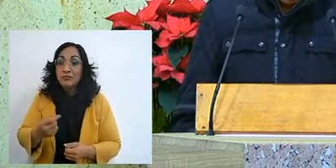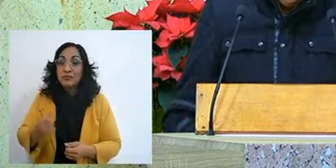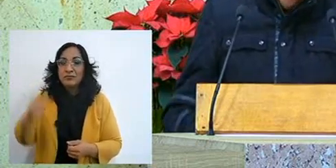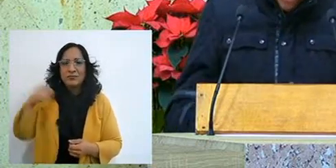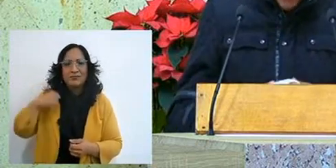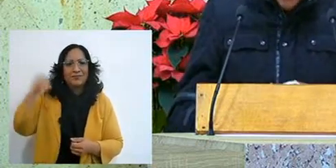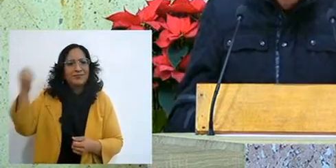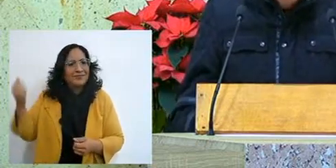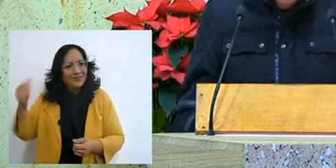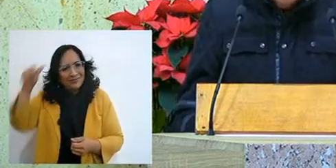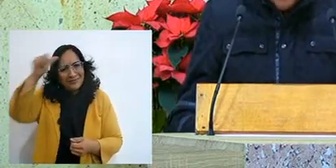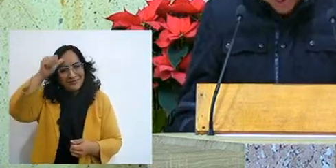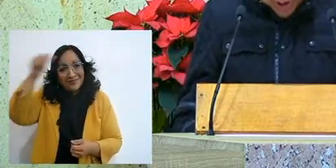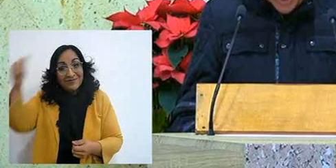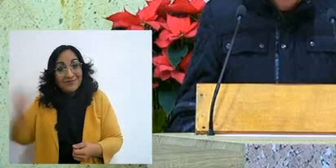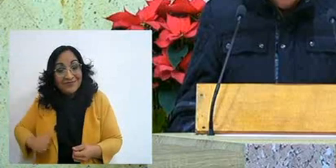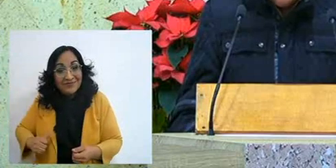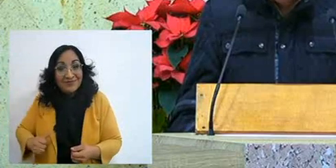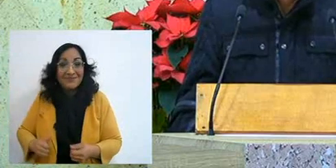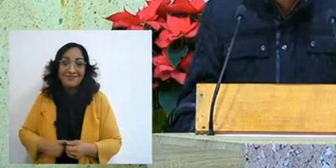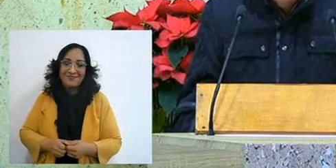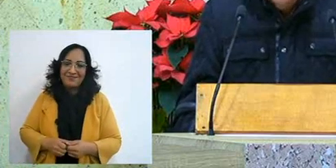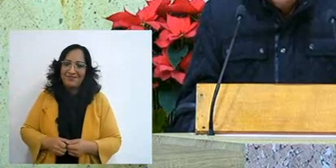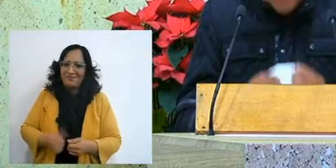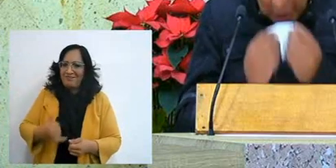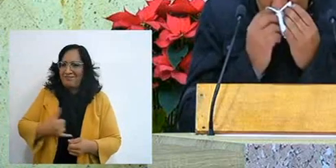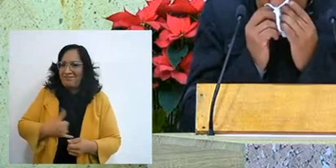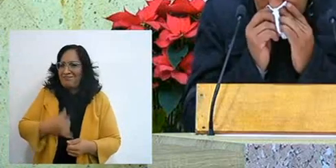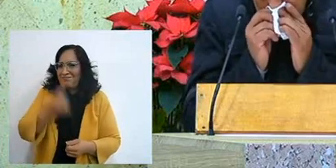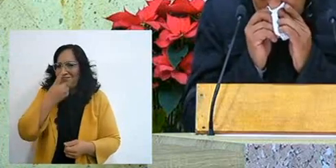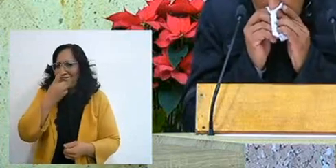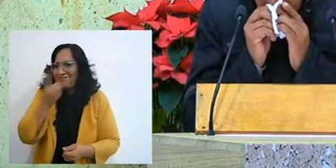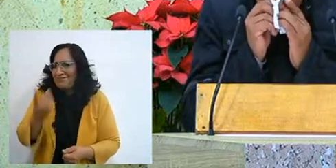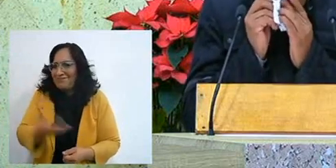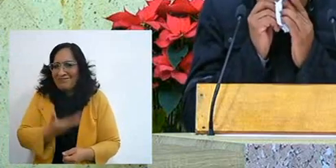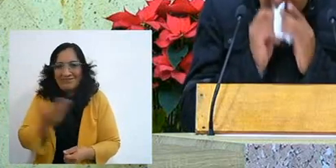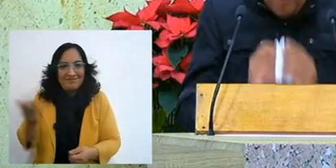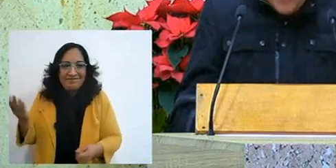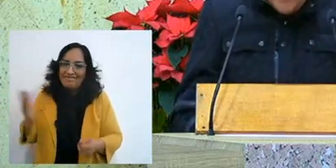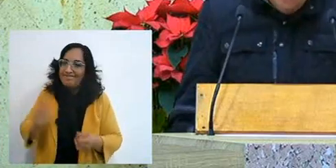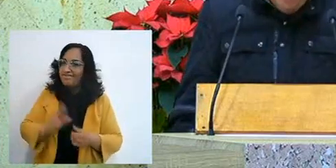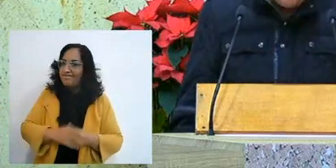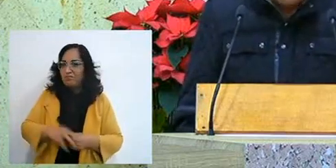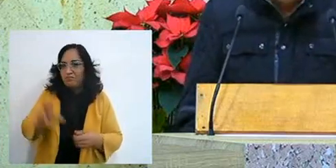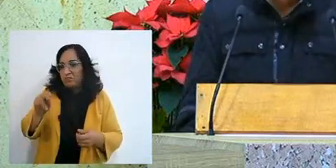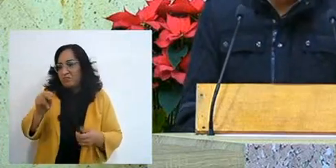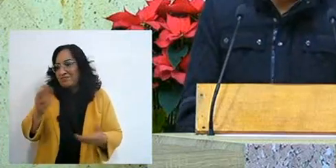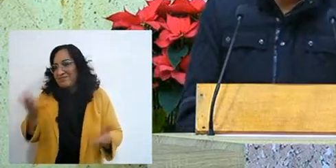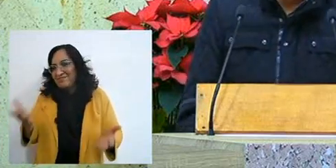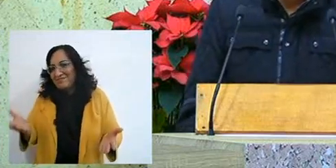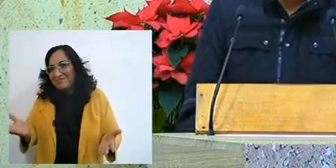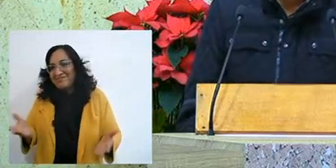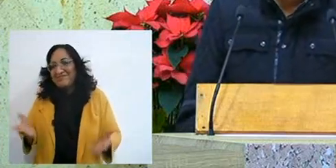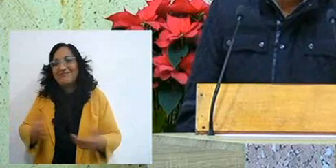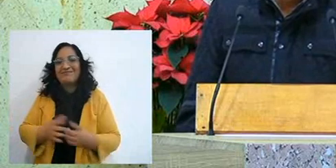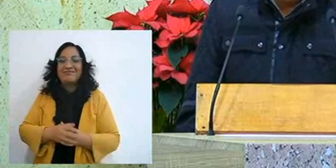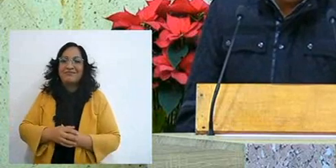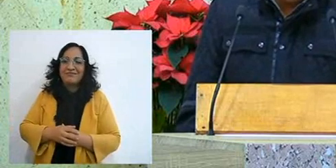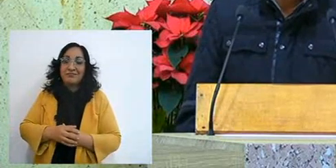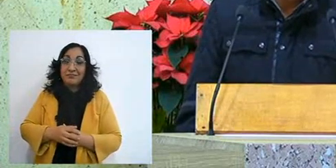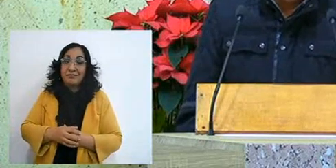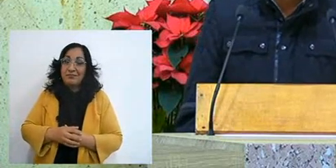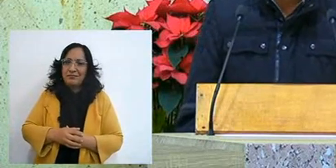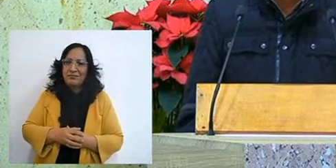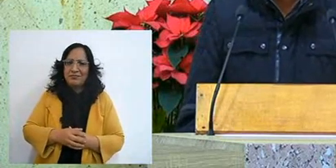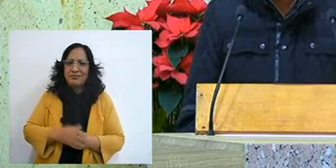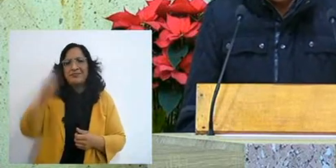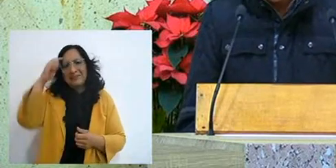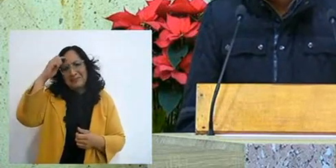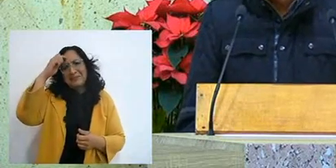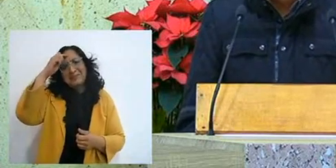Hijole, I said to myself, oh hijole, to throw him a position there, well, it is a little complicated,